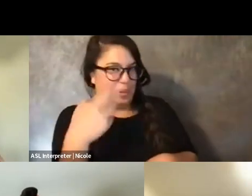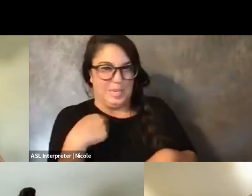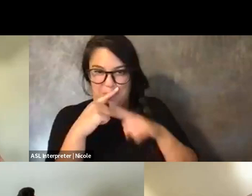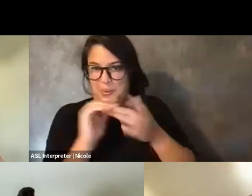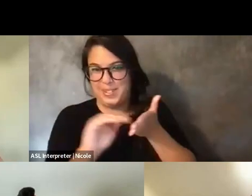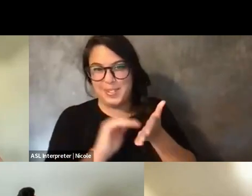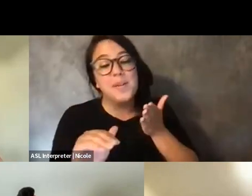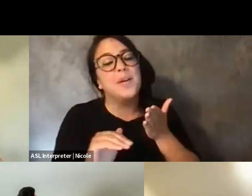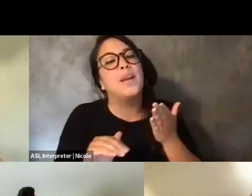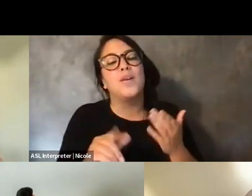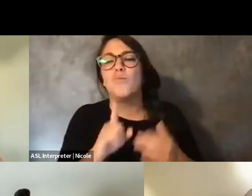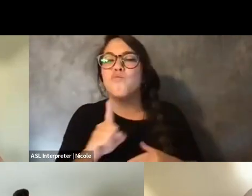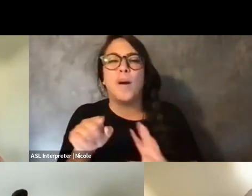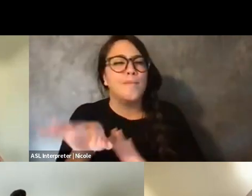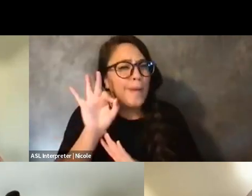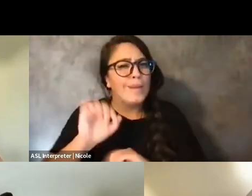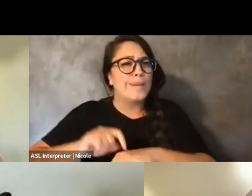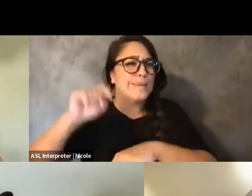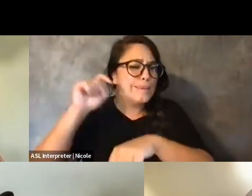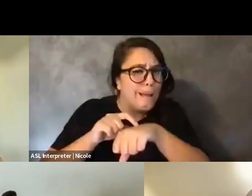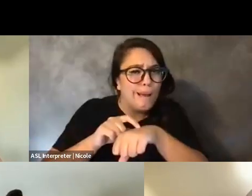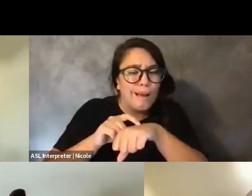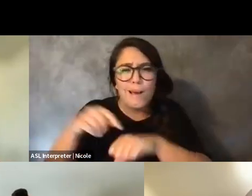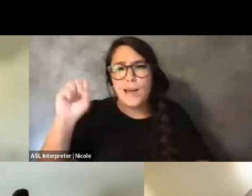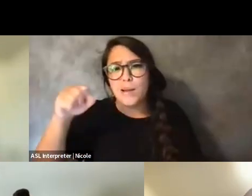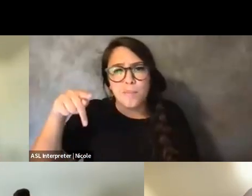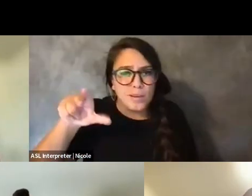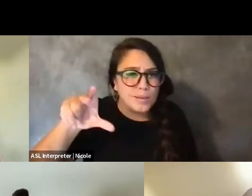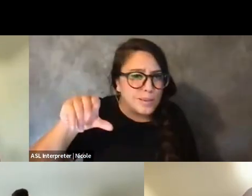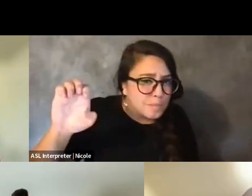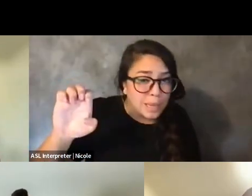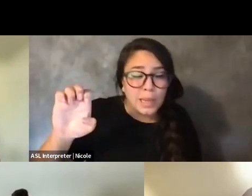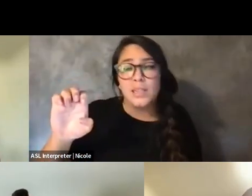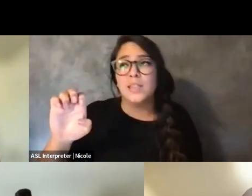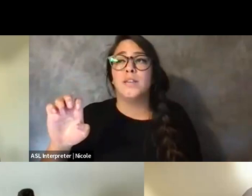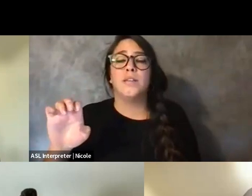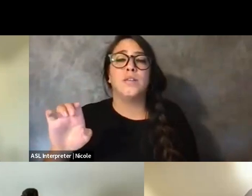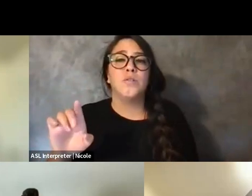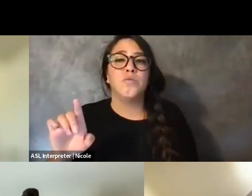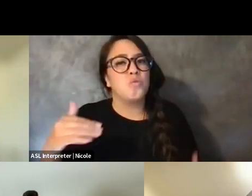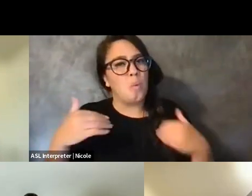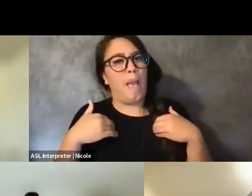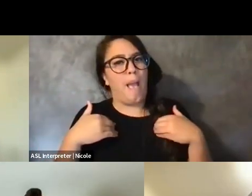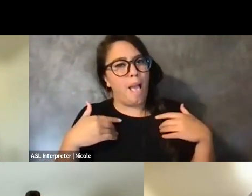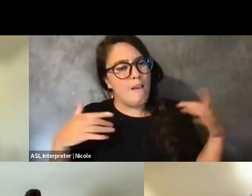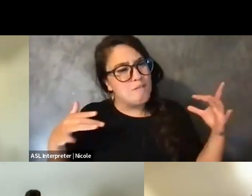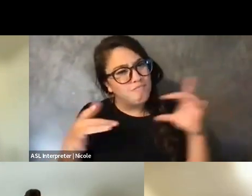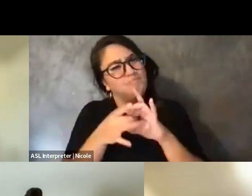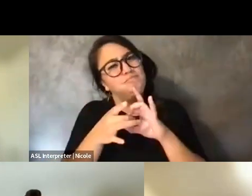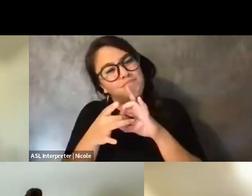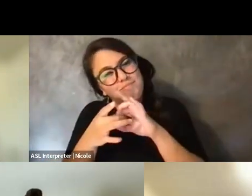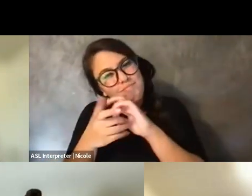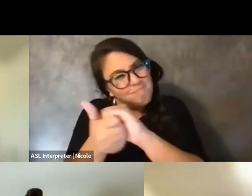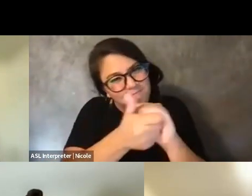Sorry. Finding time and space to have camaraderie and community outside of the work